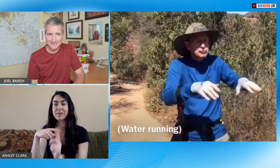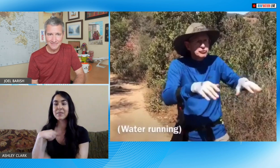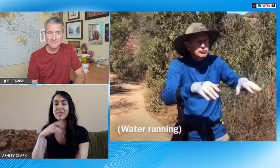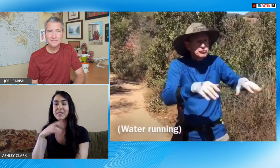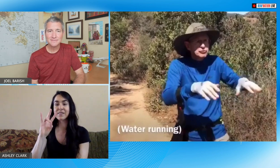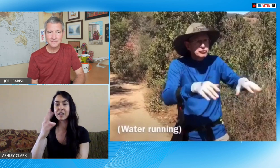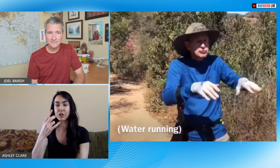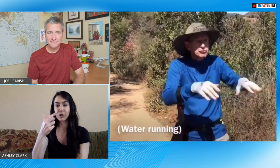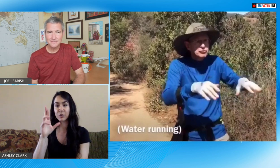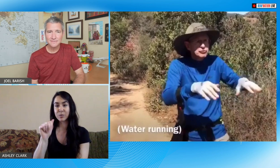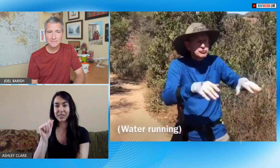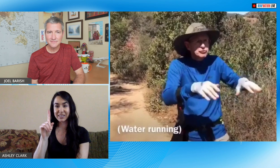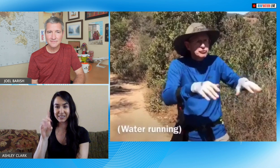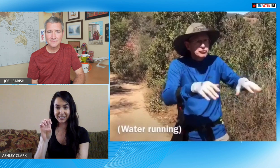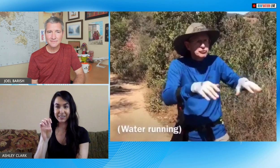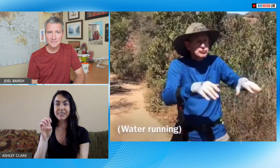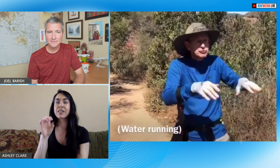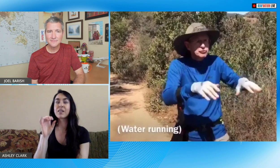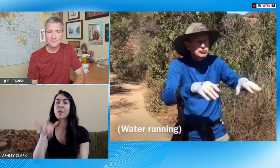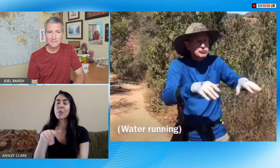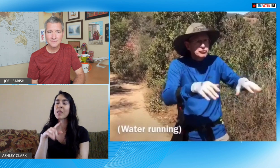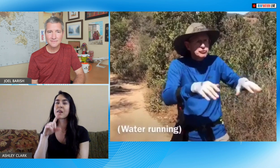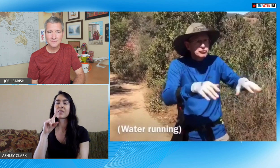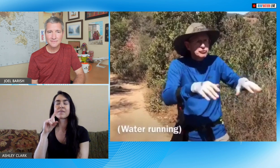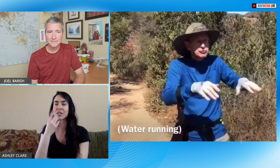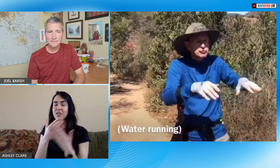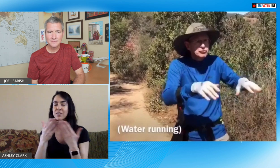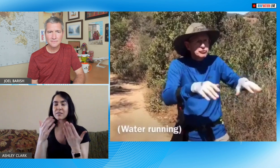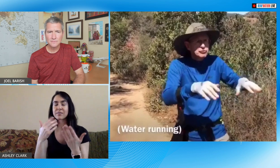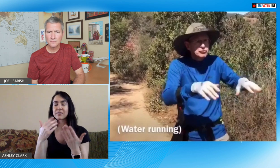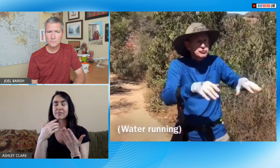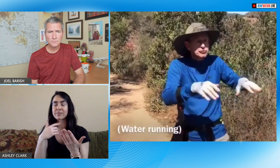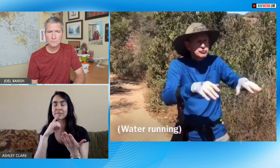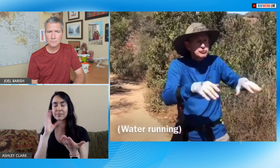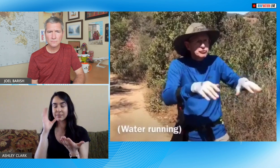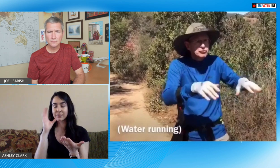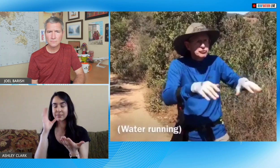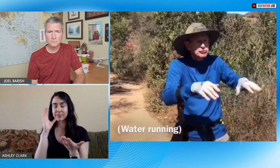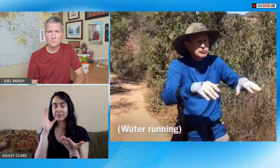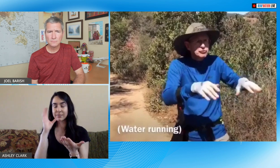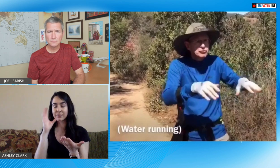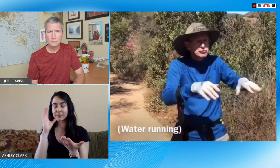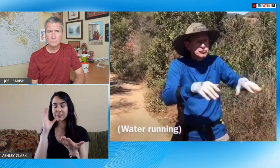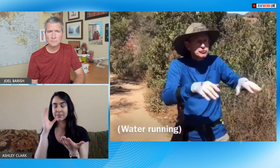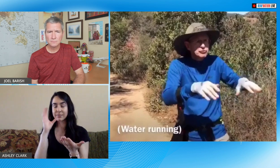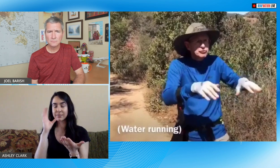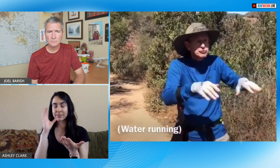time I used hearing aid I was in seventh grade and it was a